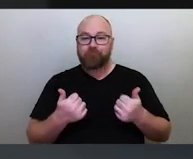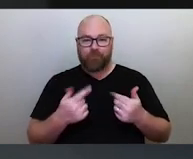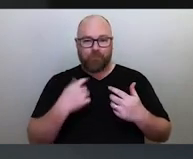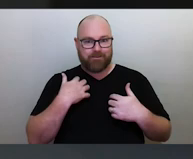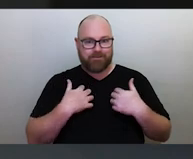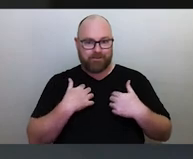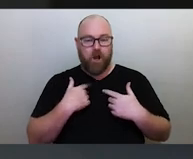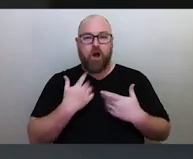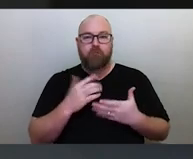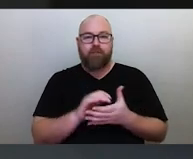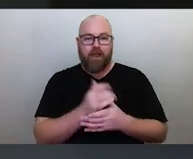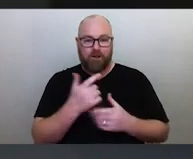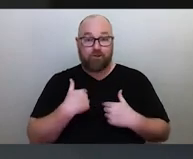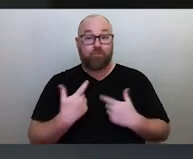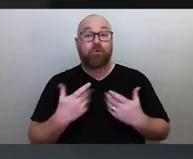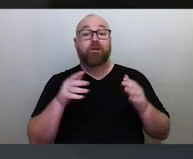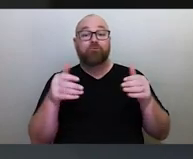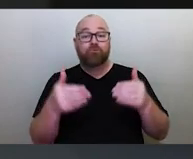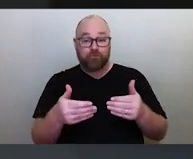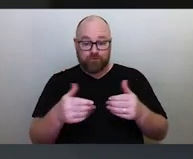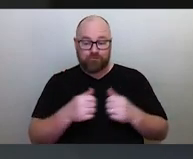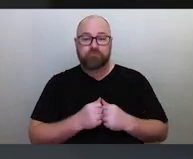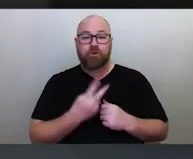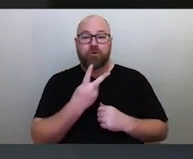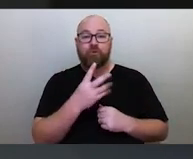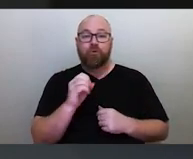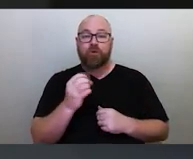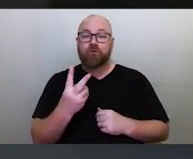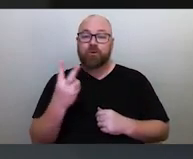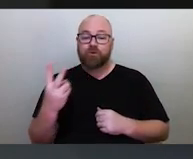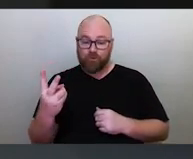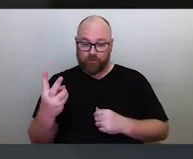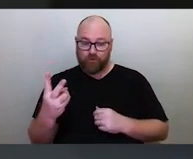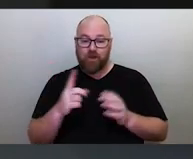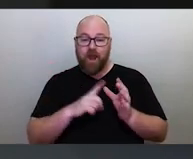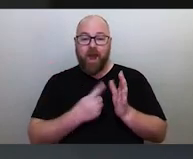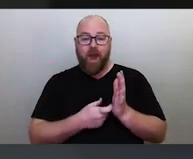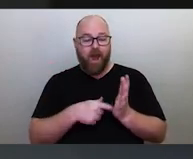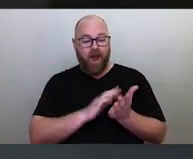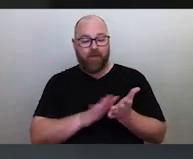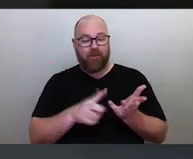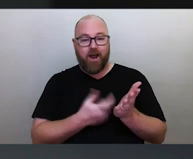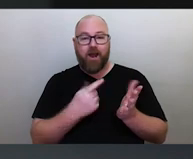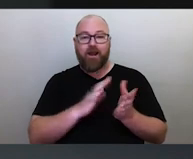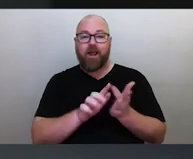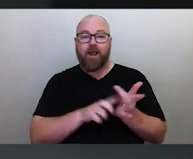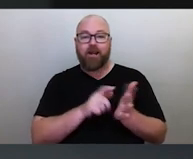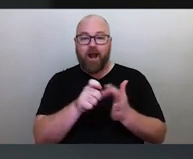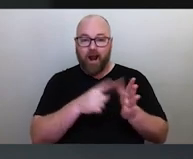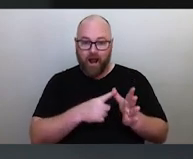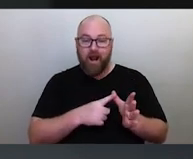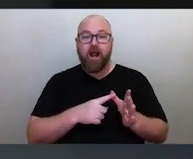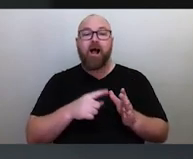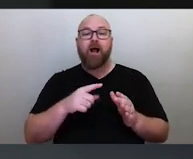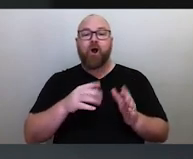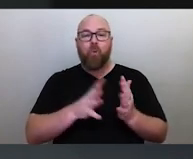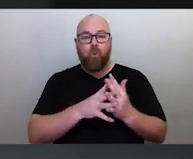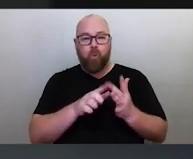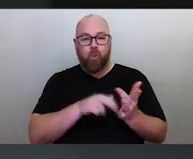to introduce the 2022 Arthur and Hilda Winch Annual Lecture in Pre-Colonial Aboriginal and Torres